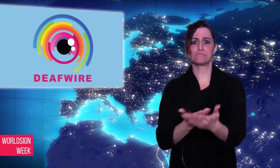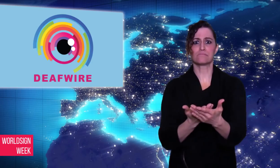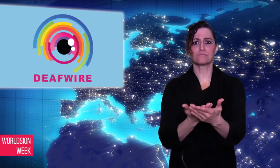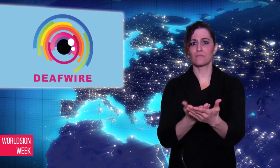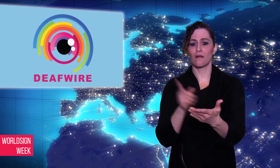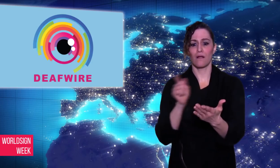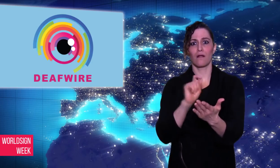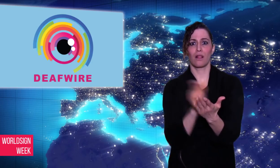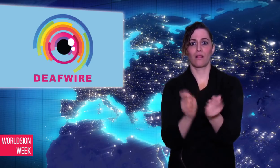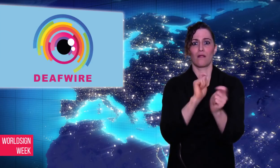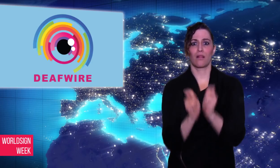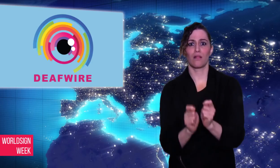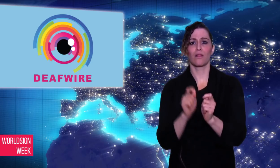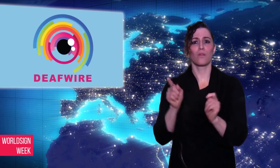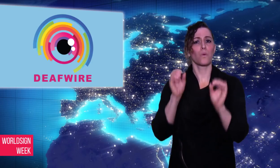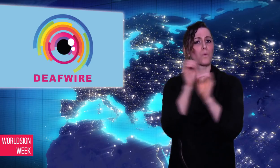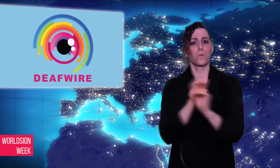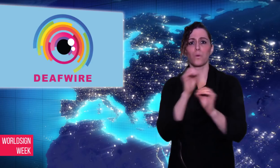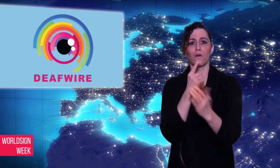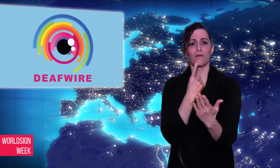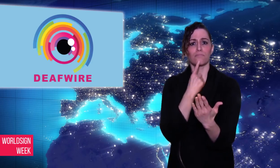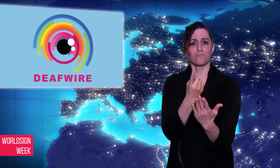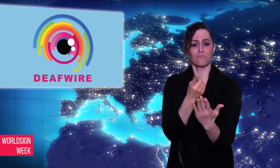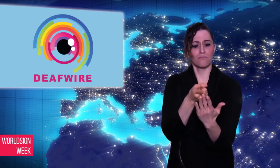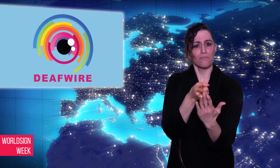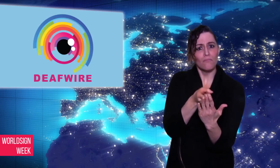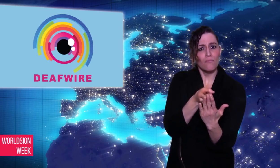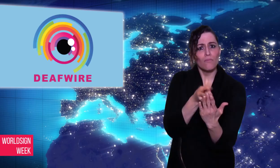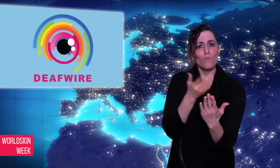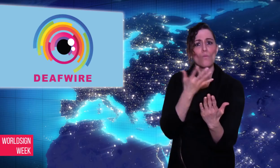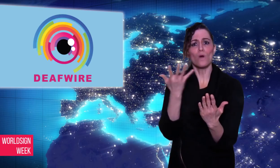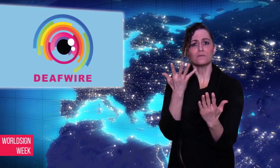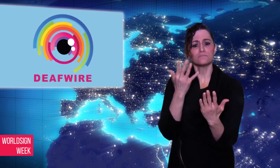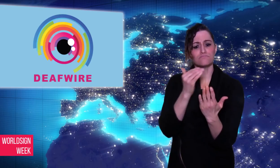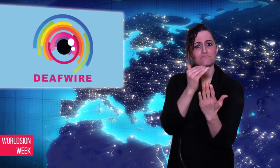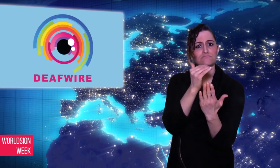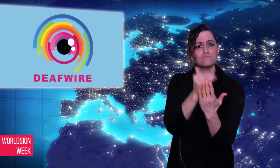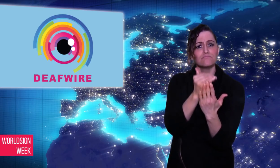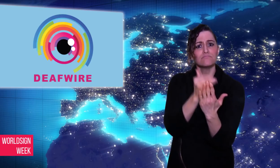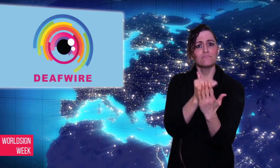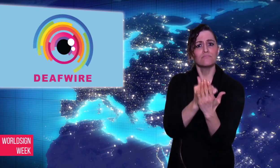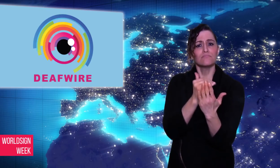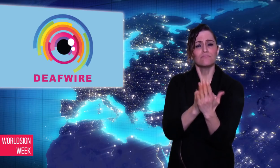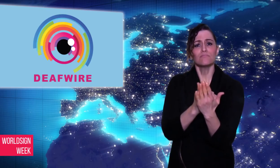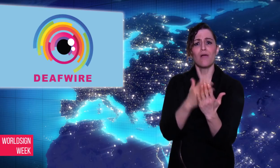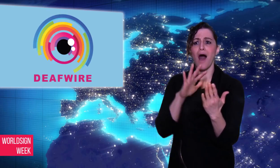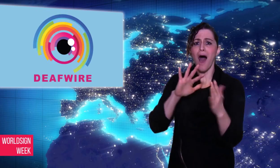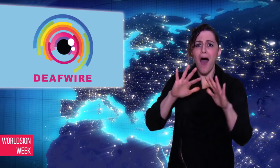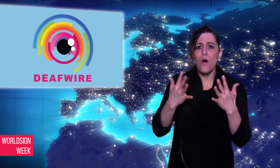last minute with no mention of involving